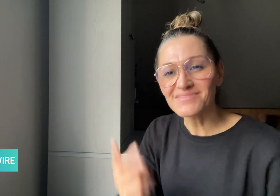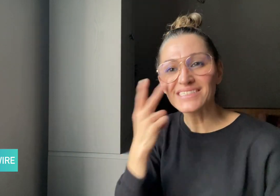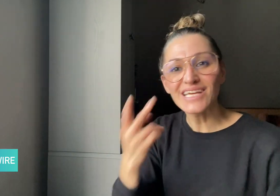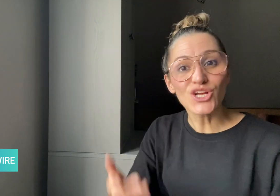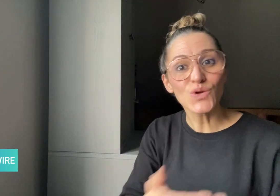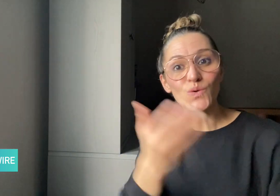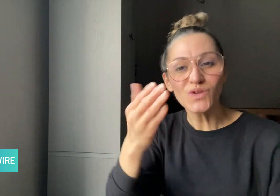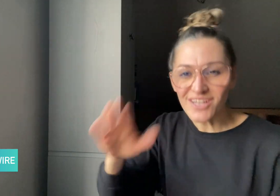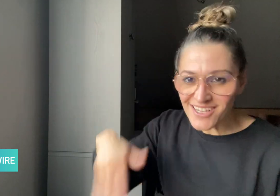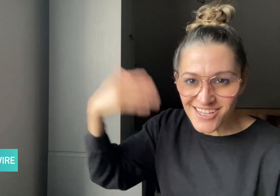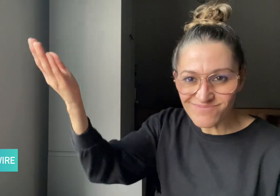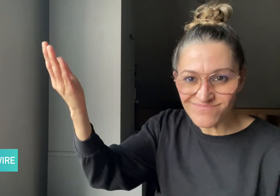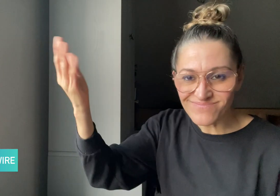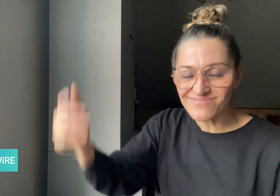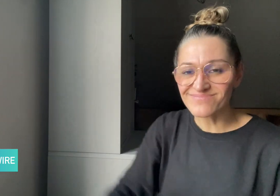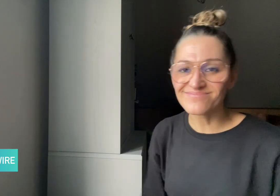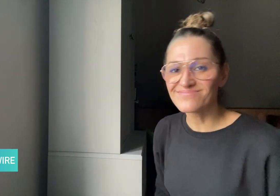See you next time!